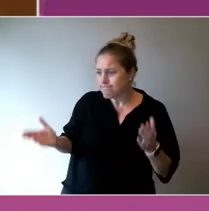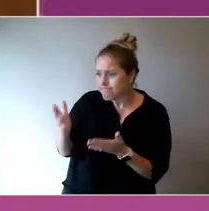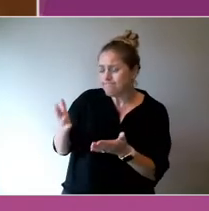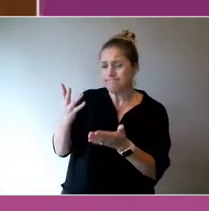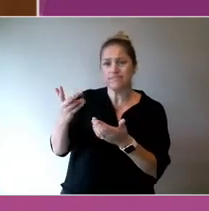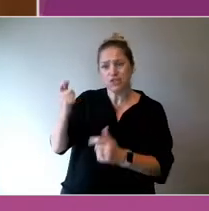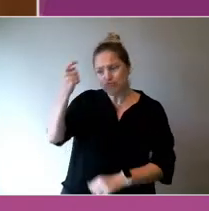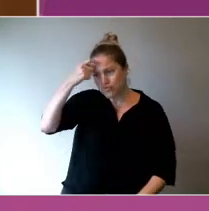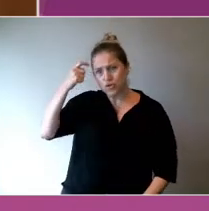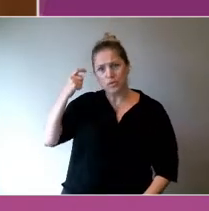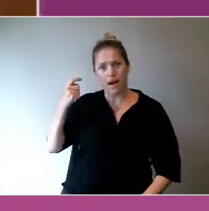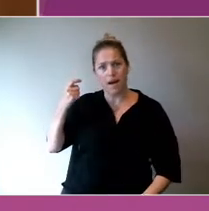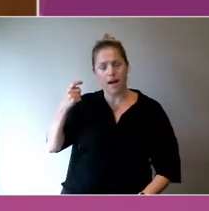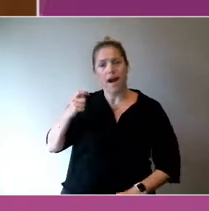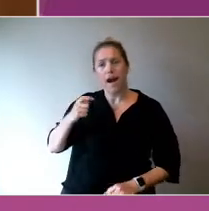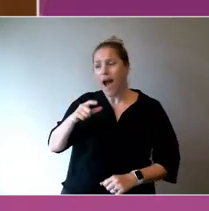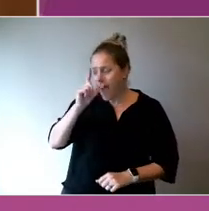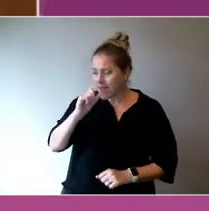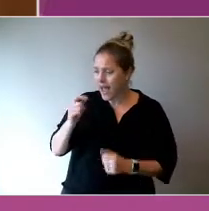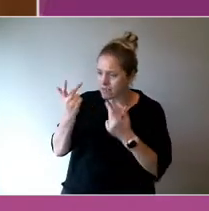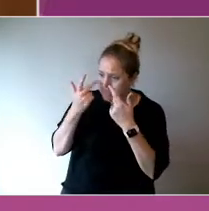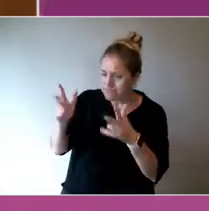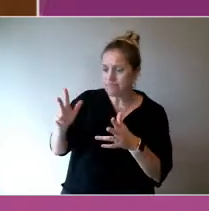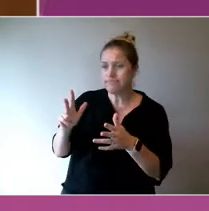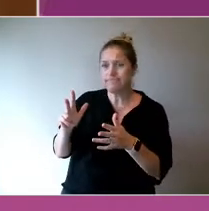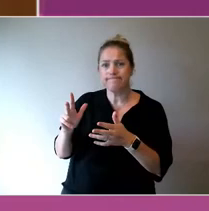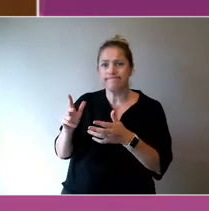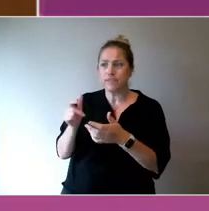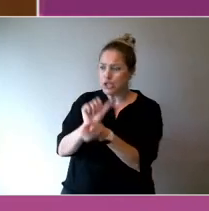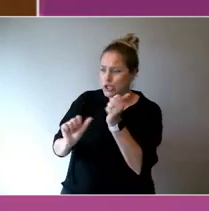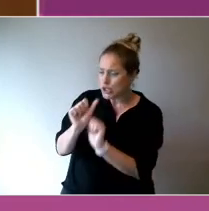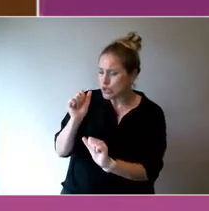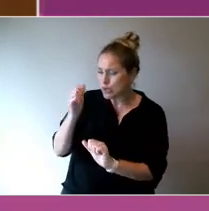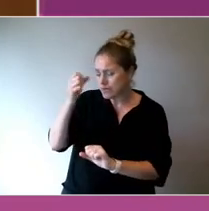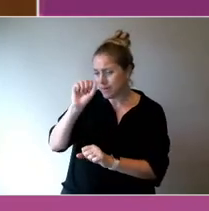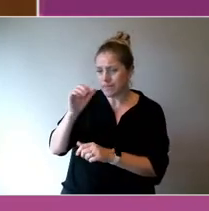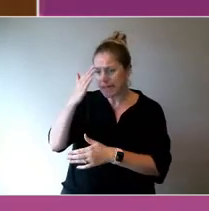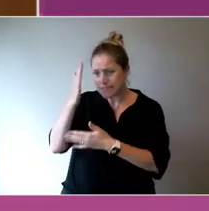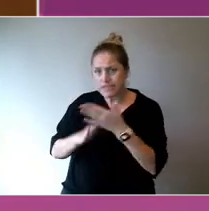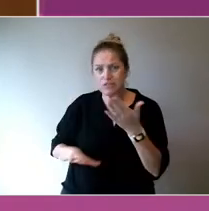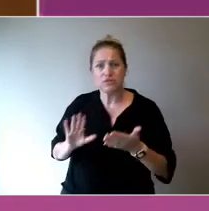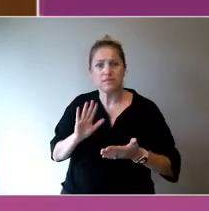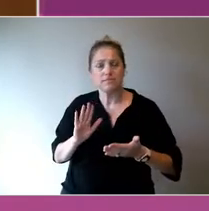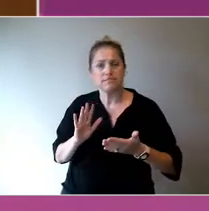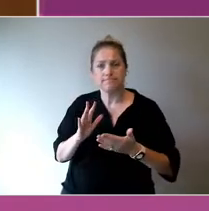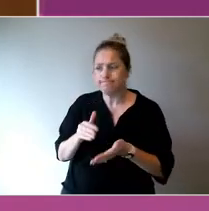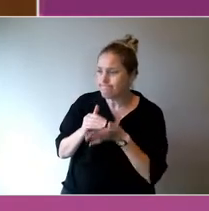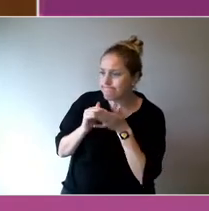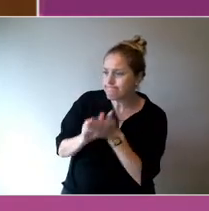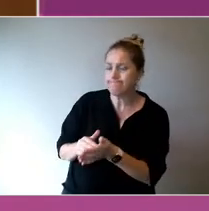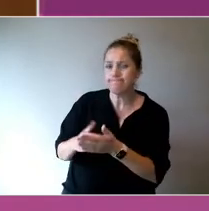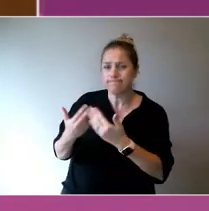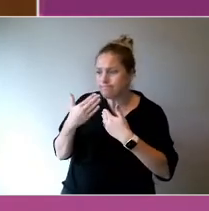cat -- catering to the worried well, the simple end of mental health.